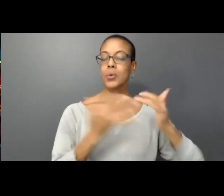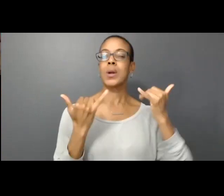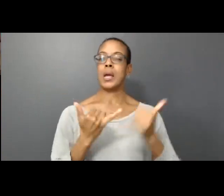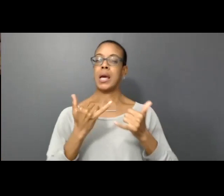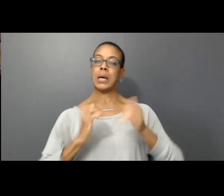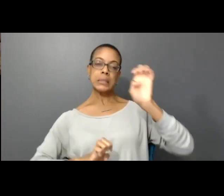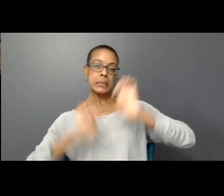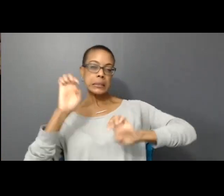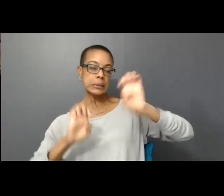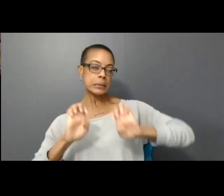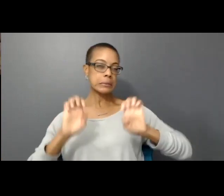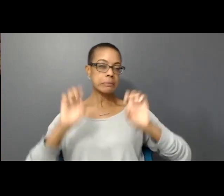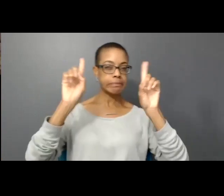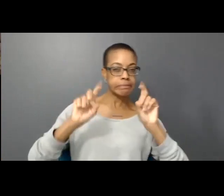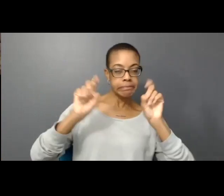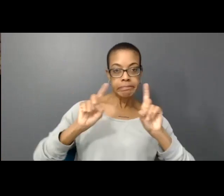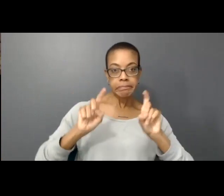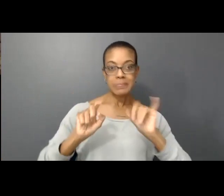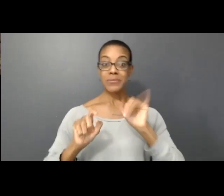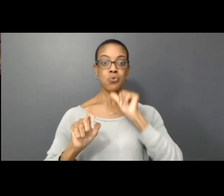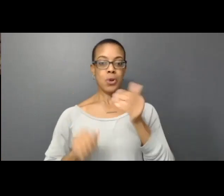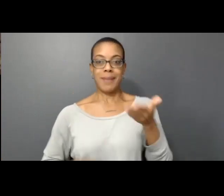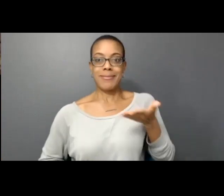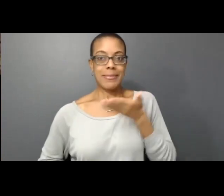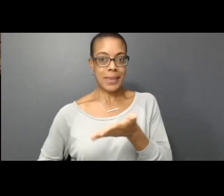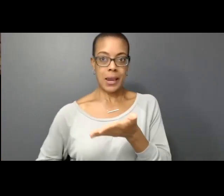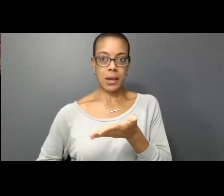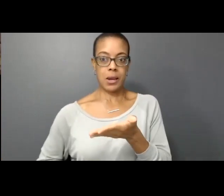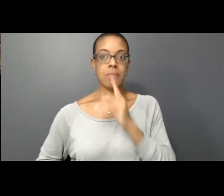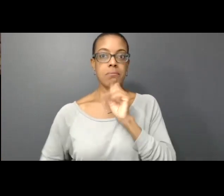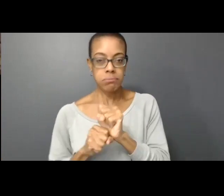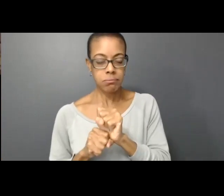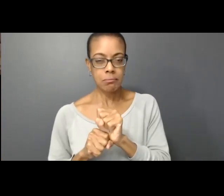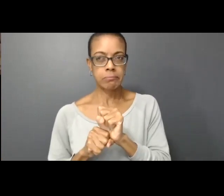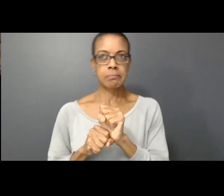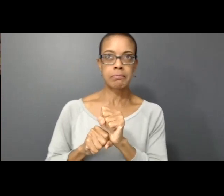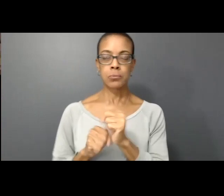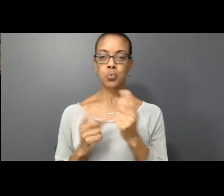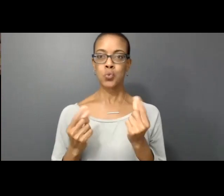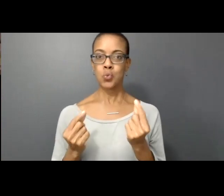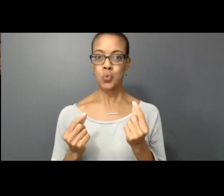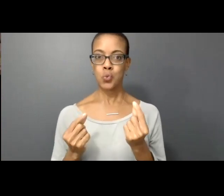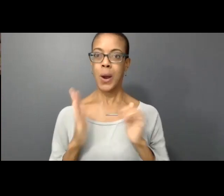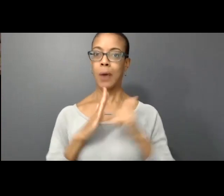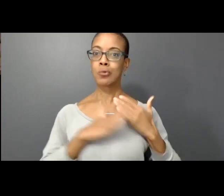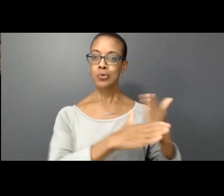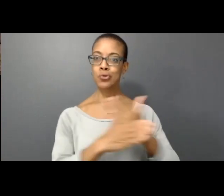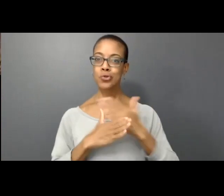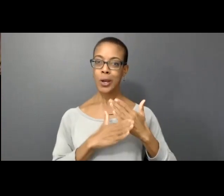you are not in person you know, how do we actually still be able to share our work in